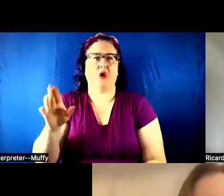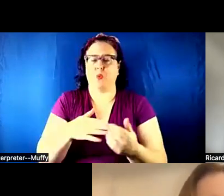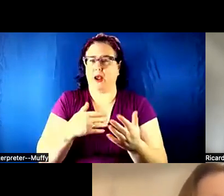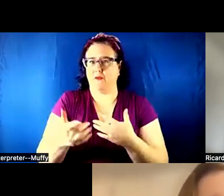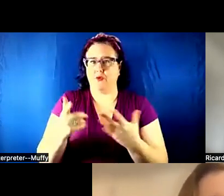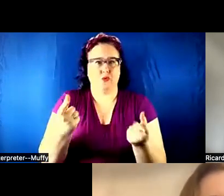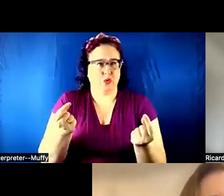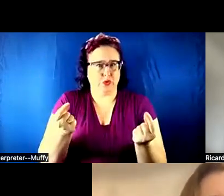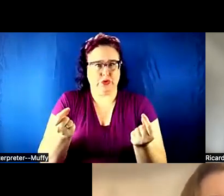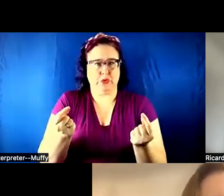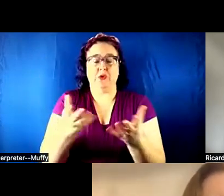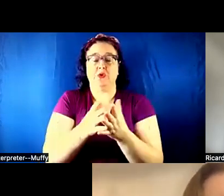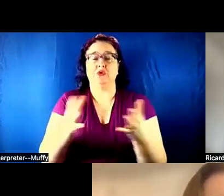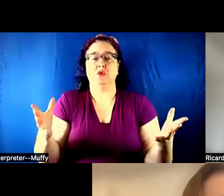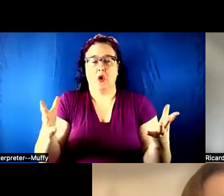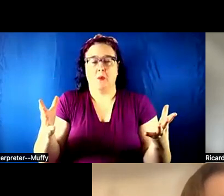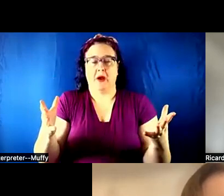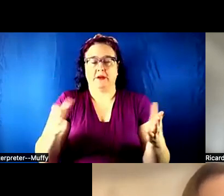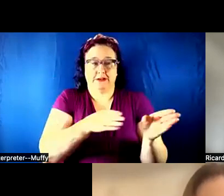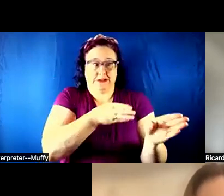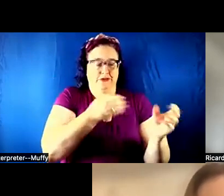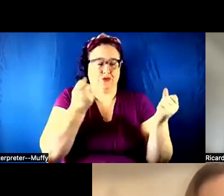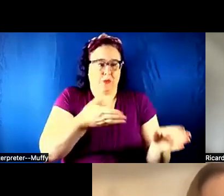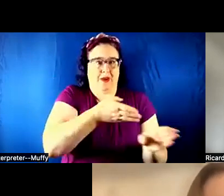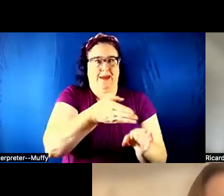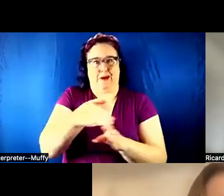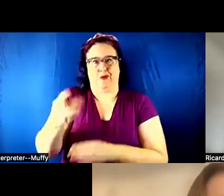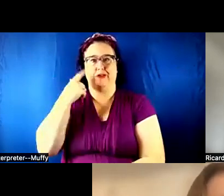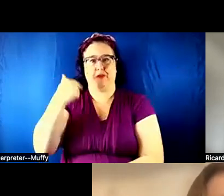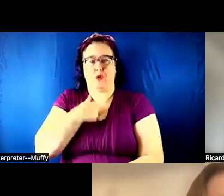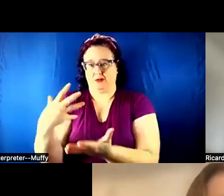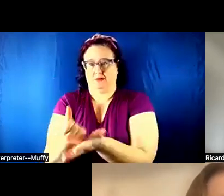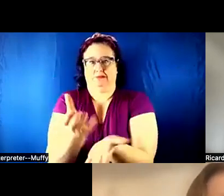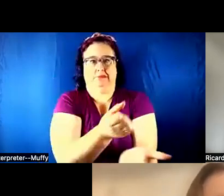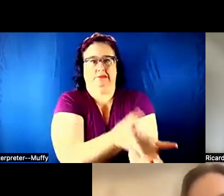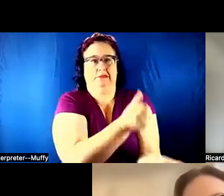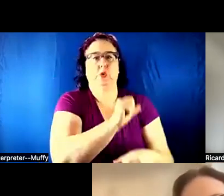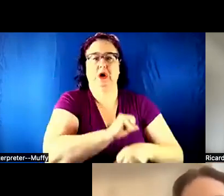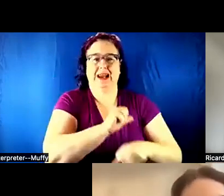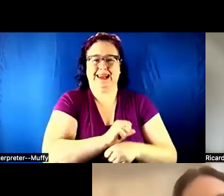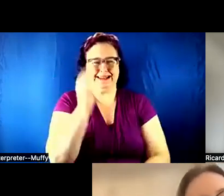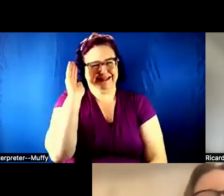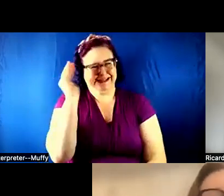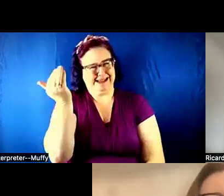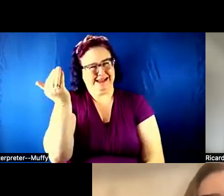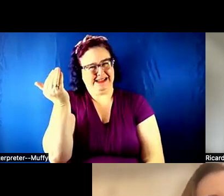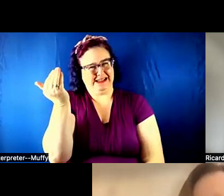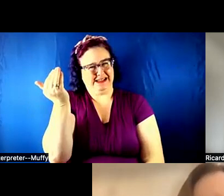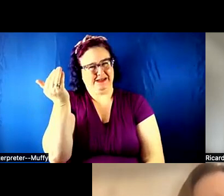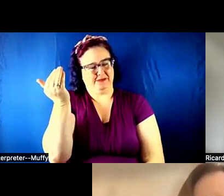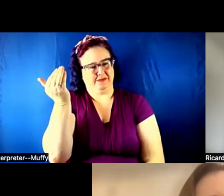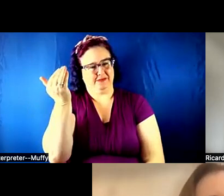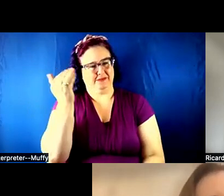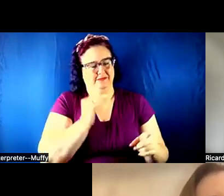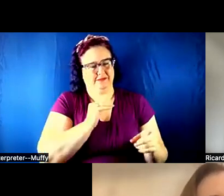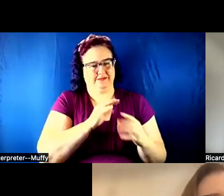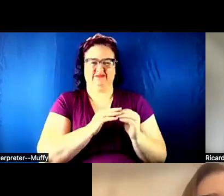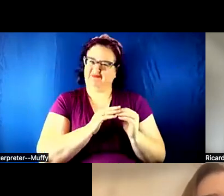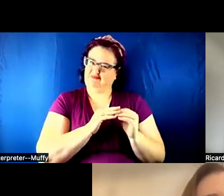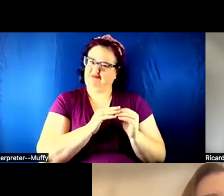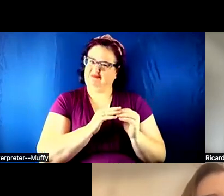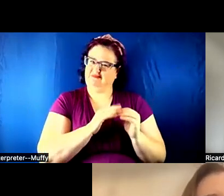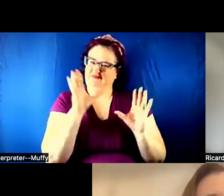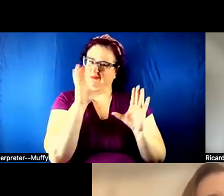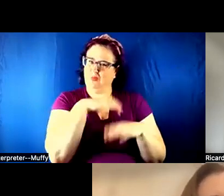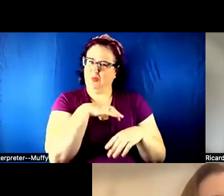so much room for us all to work in that it almost seems a misstep to try and work independently.